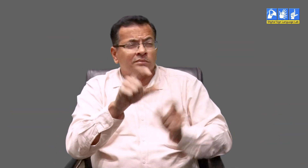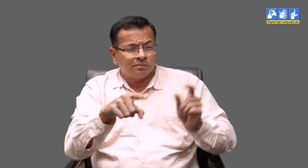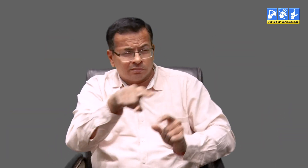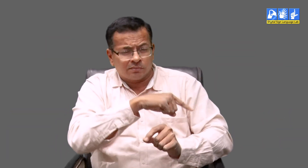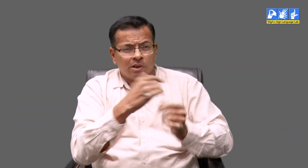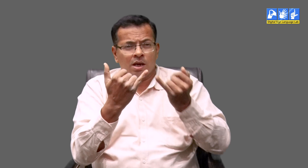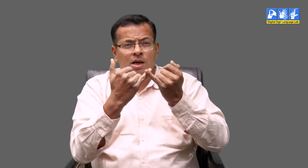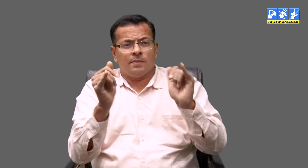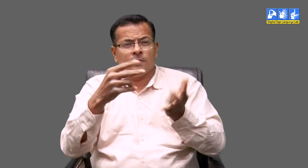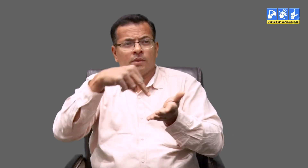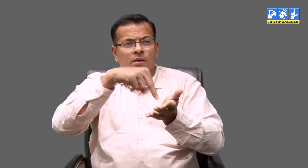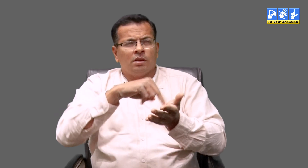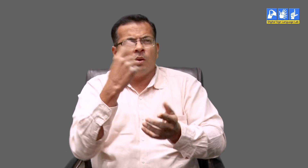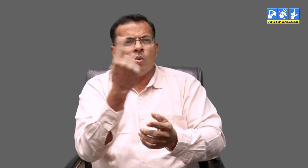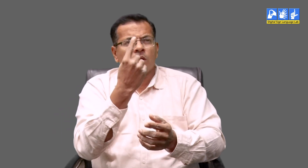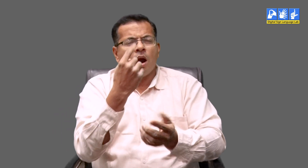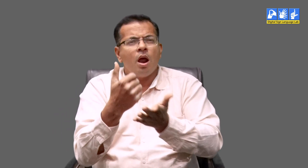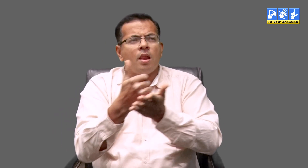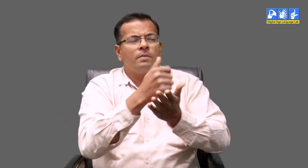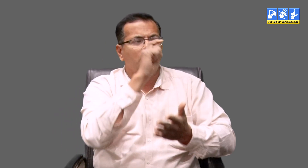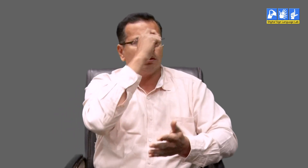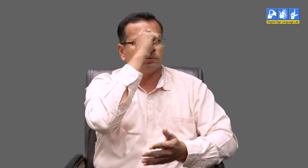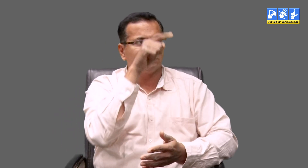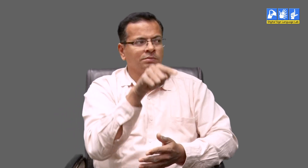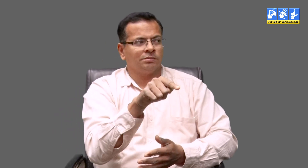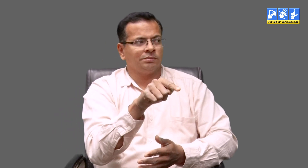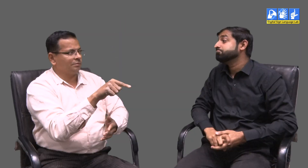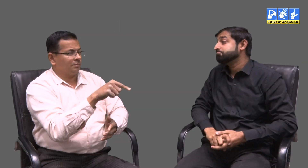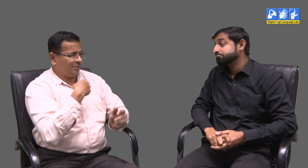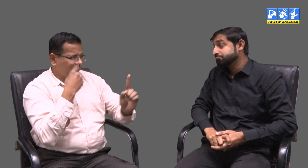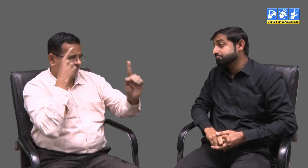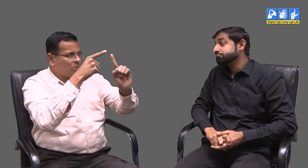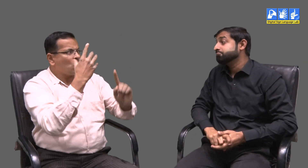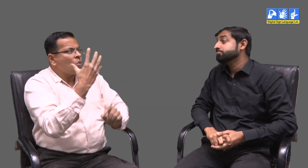by developing their English literacy skills. This will help them live independently.